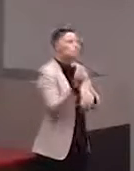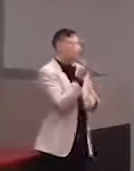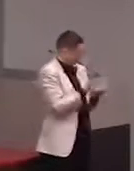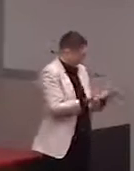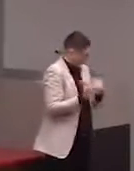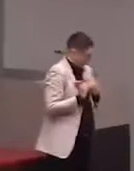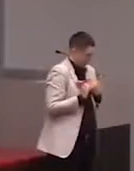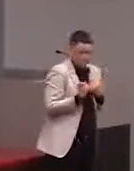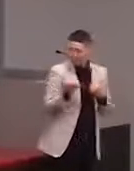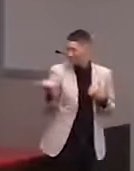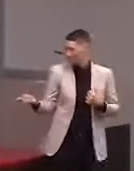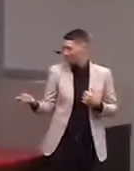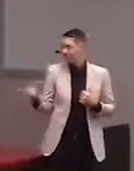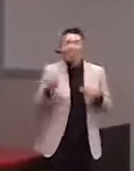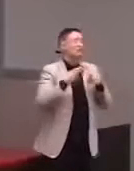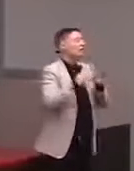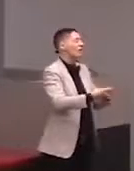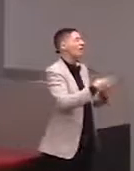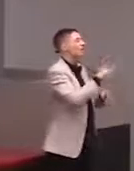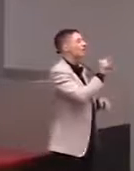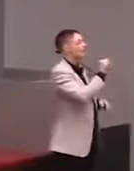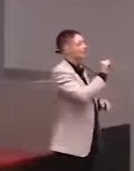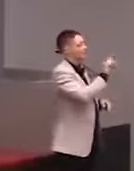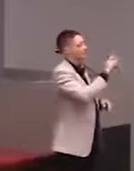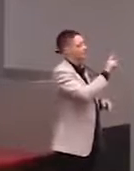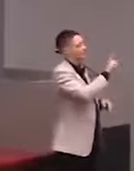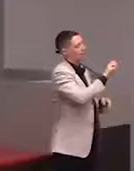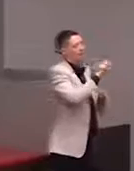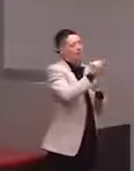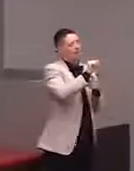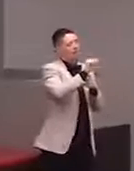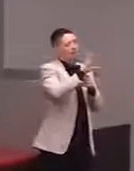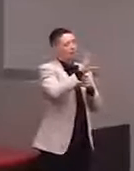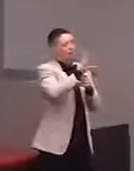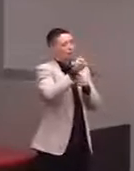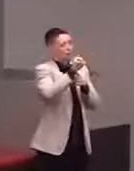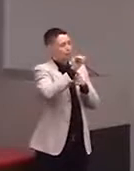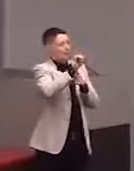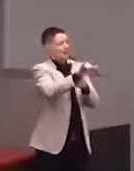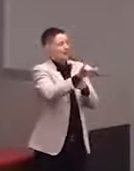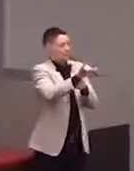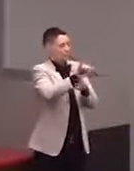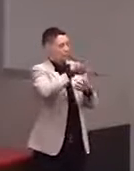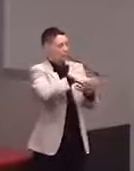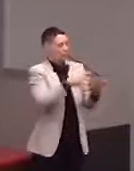is what we call a tactile acuity chart. Aand what it is, it's rows of different shapes